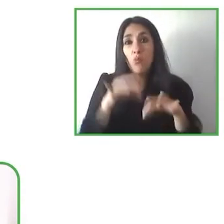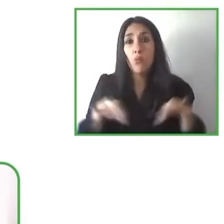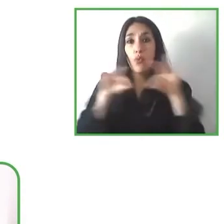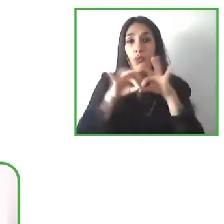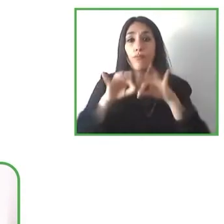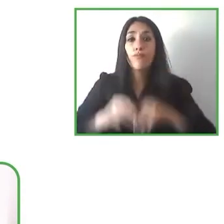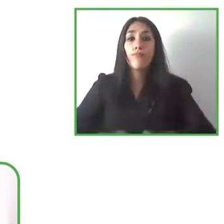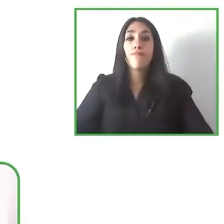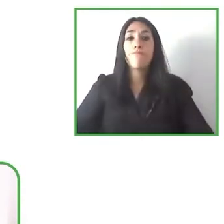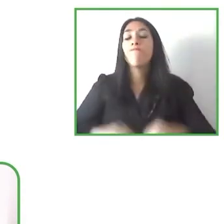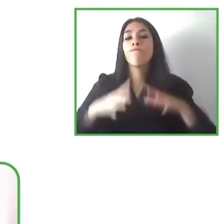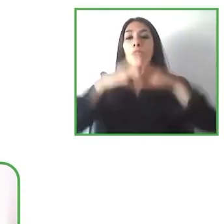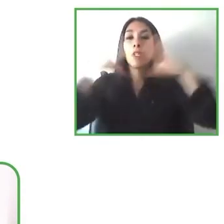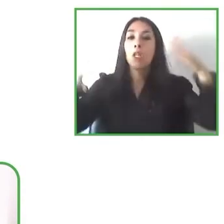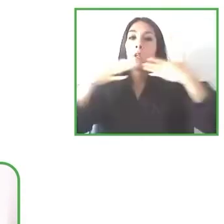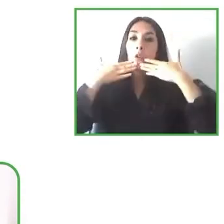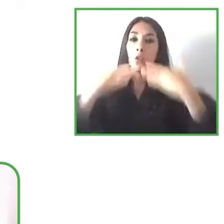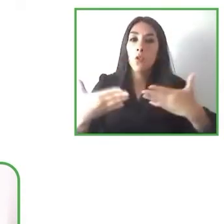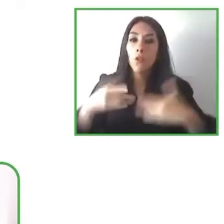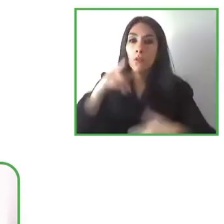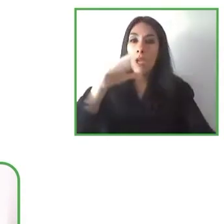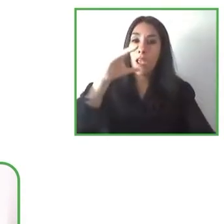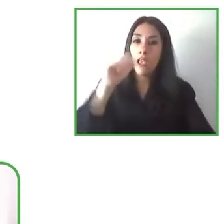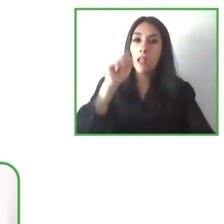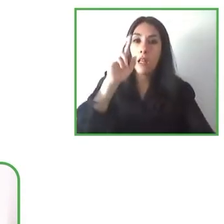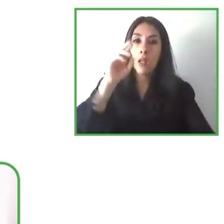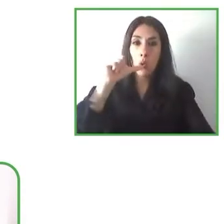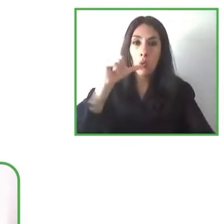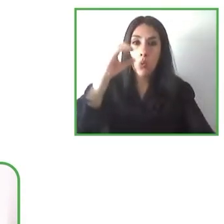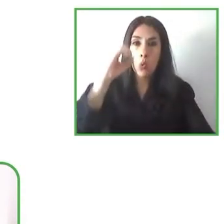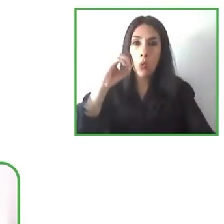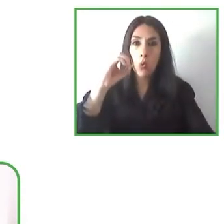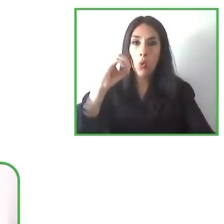Excellent thank you, Carlo. And while you were talking about this I was thinking